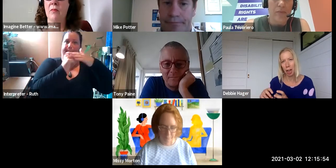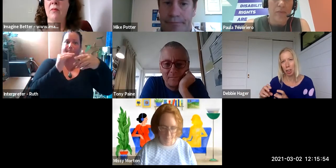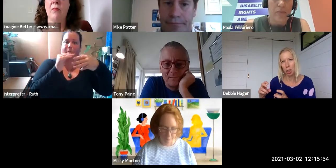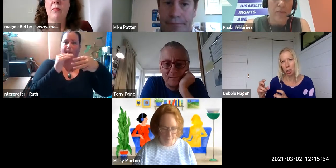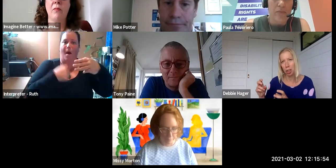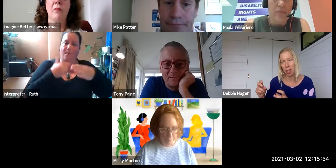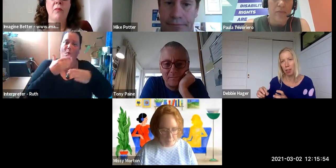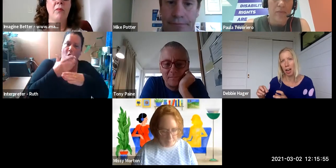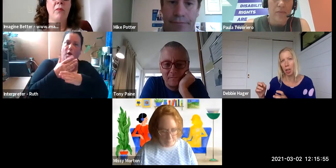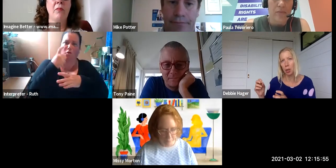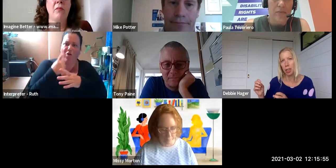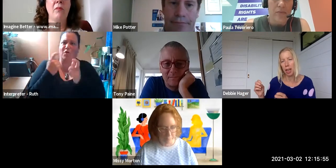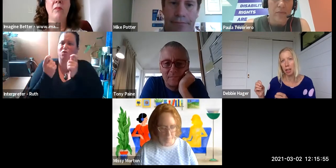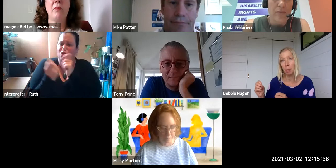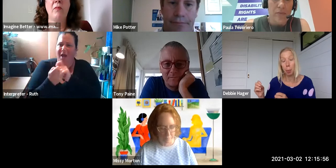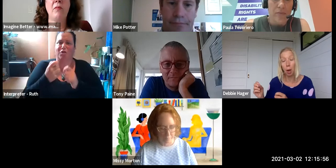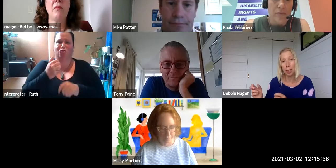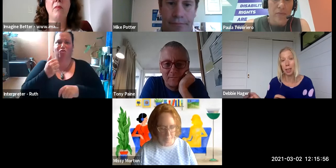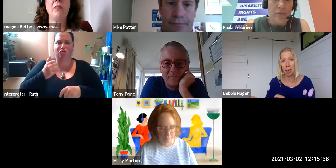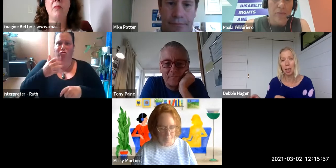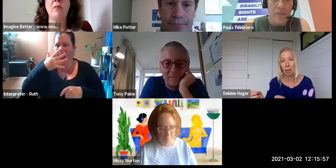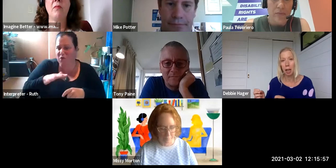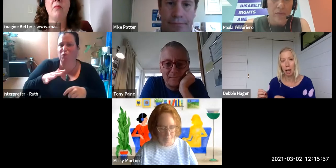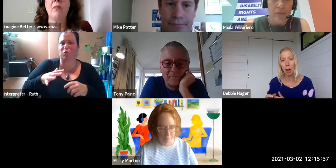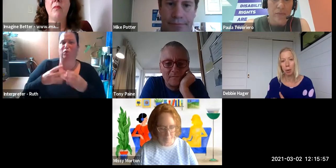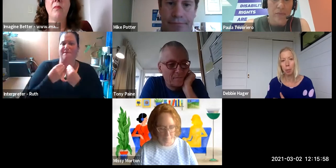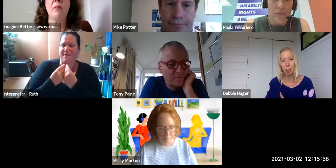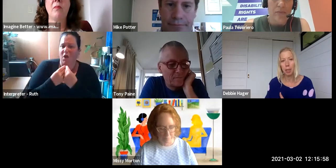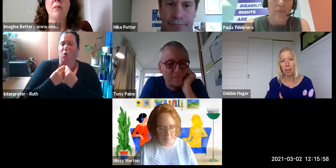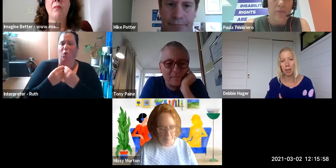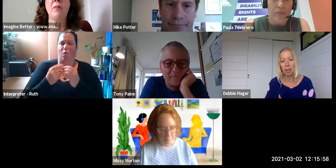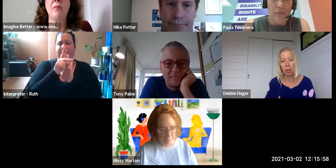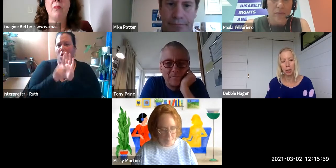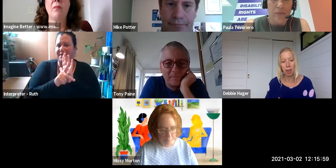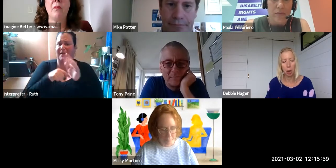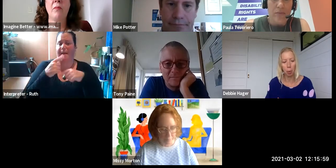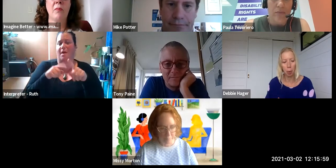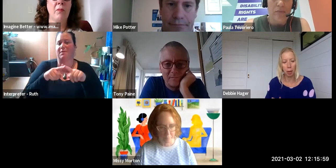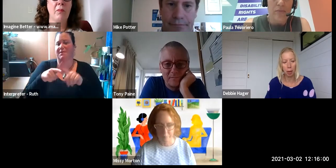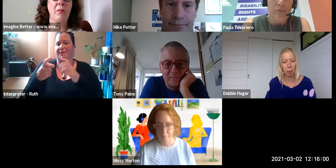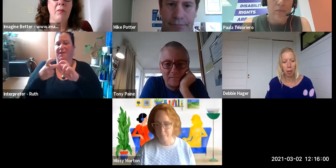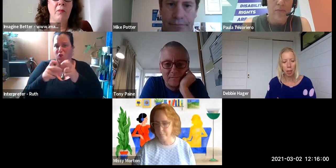attitudes and values and policy around particular issues that I know about.